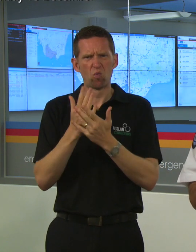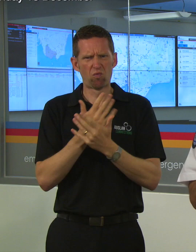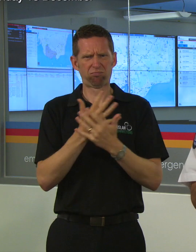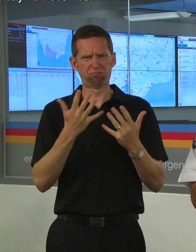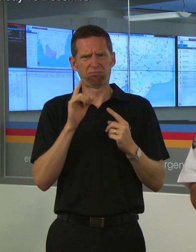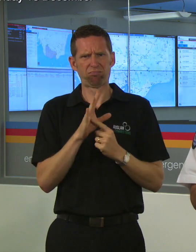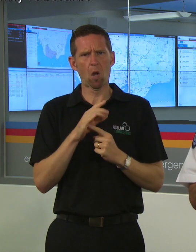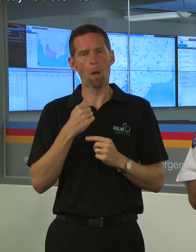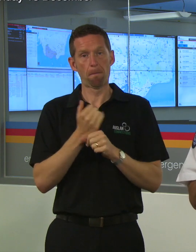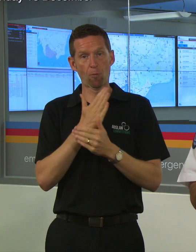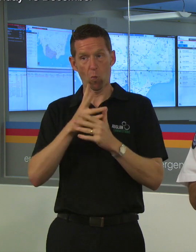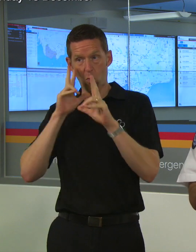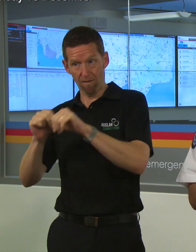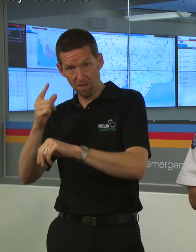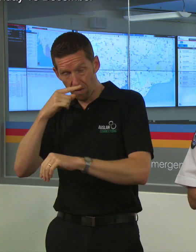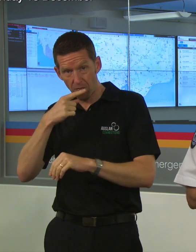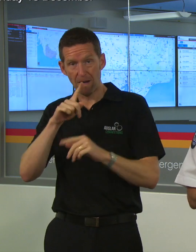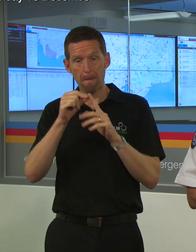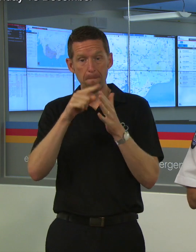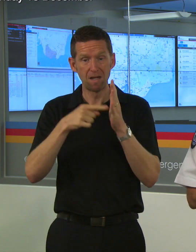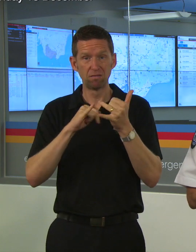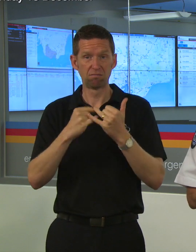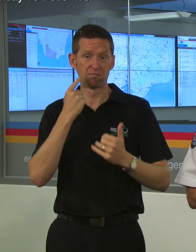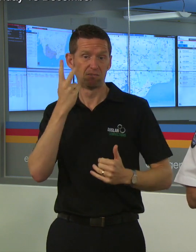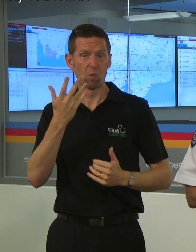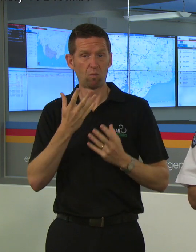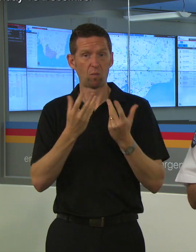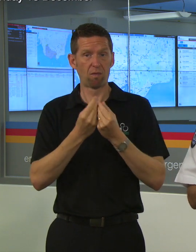make sure we have the people bit and the pets bit with the next few days heat.